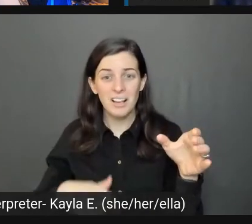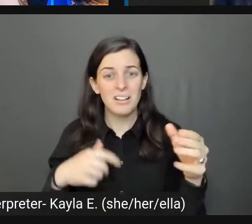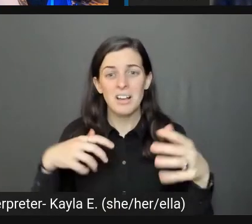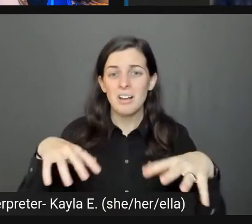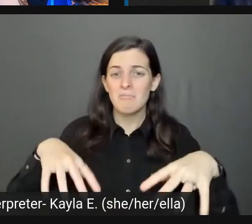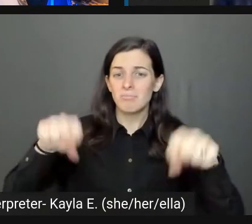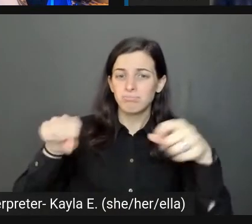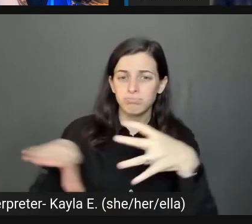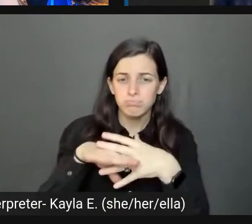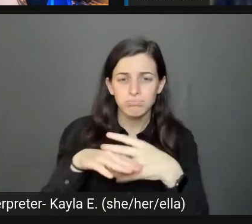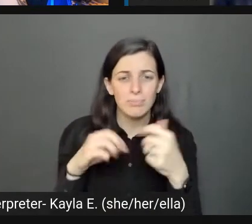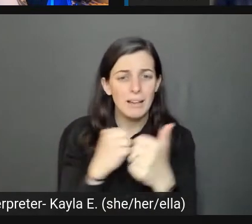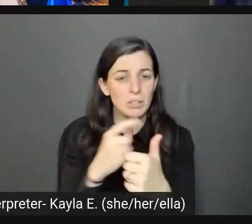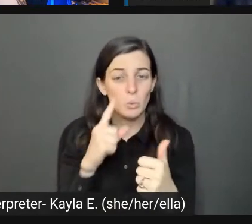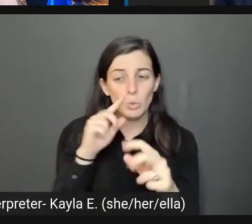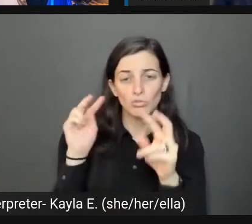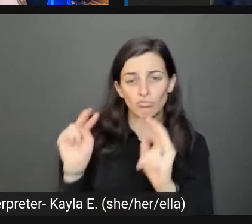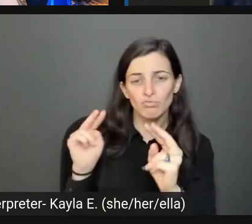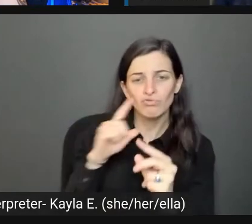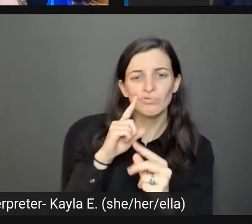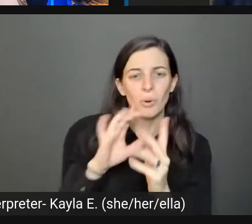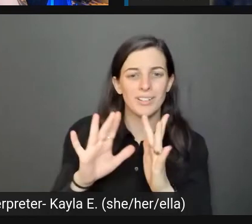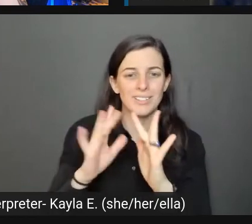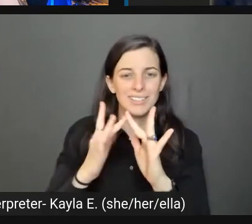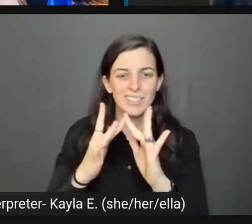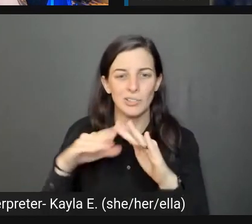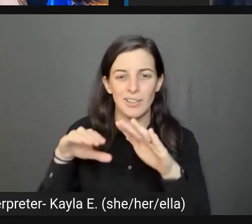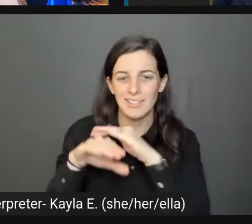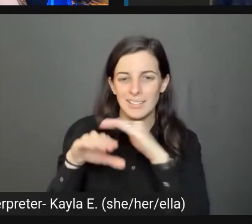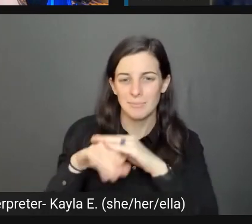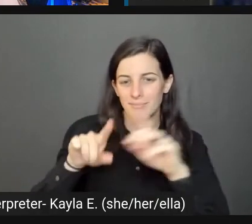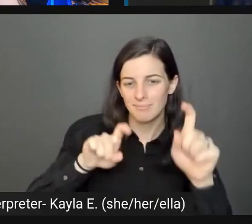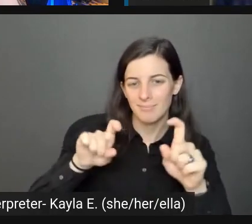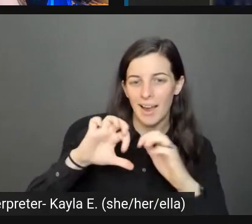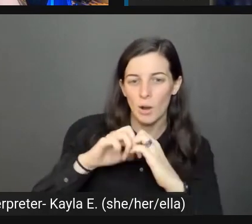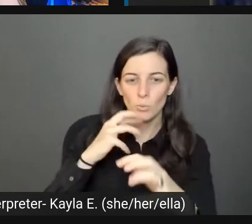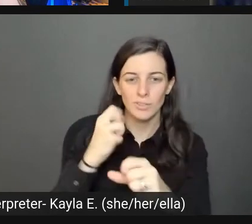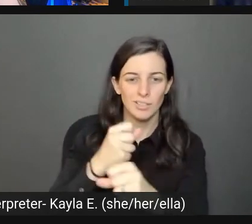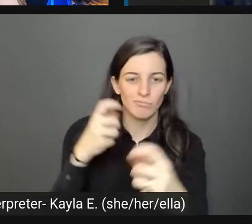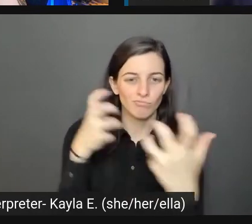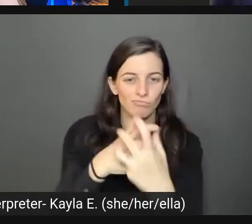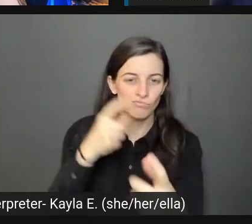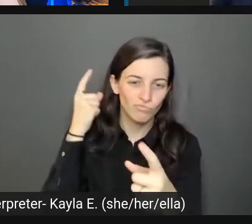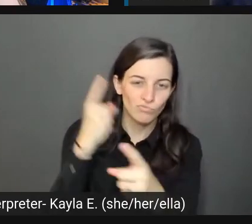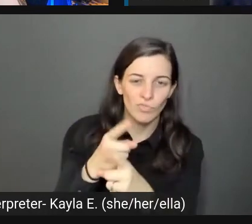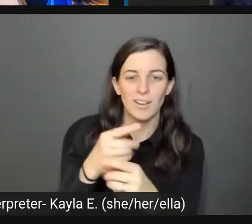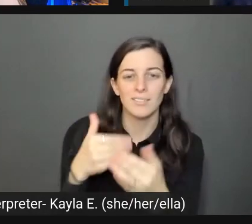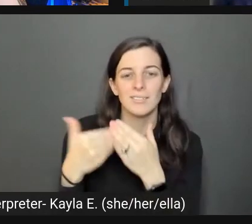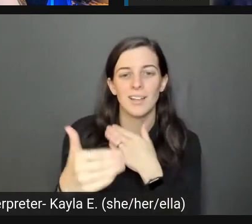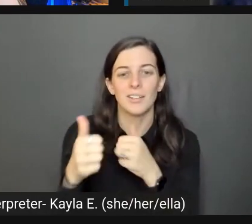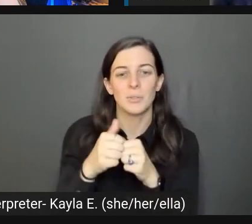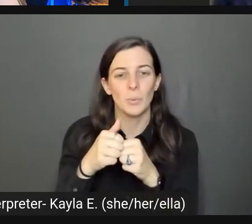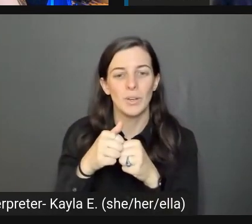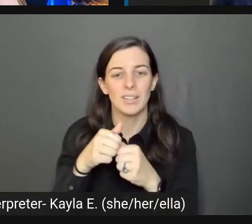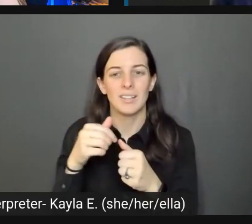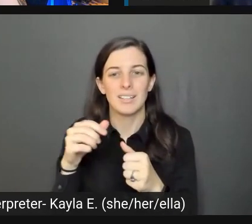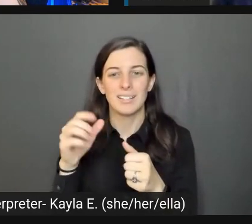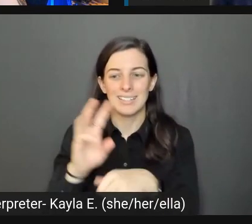Stay tuned for digital accessibility testing, how to get it right, coming up next with Tamar Shapira at Six UTC.